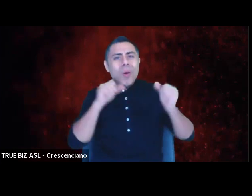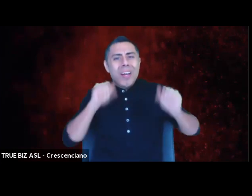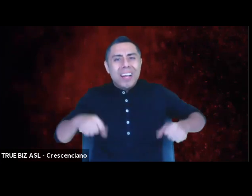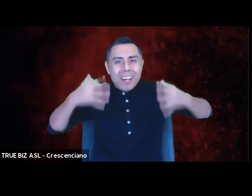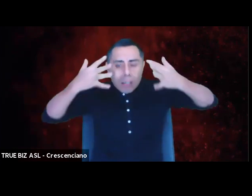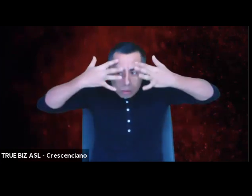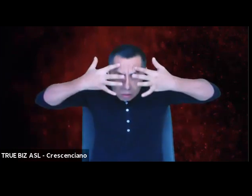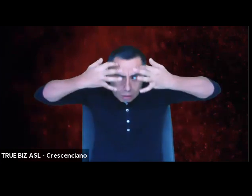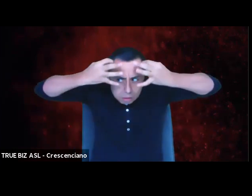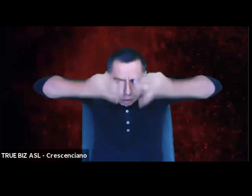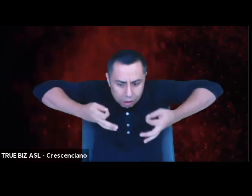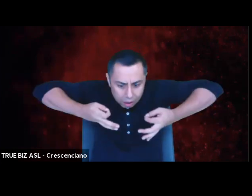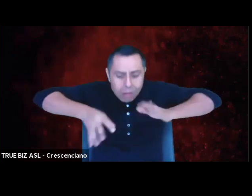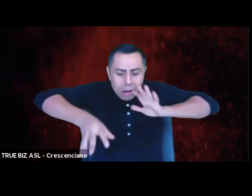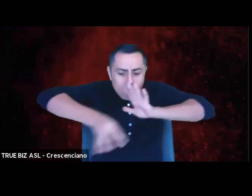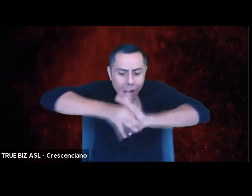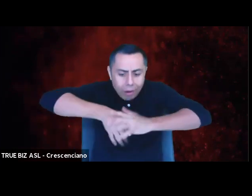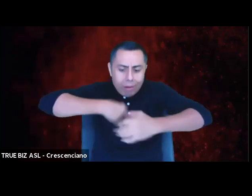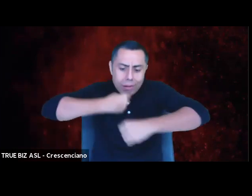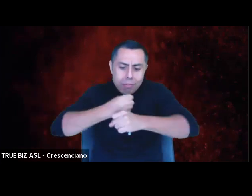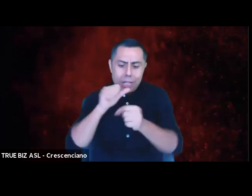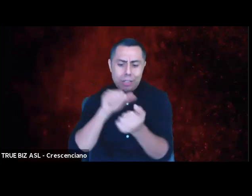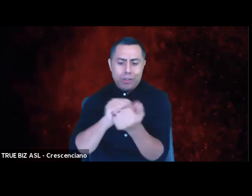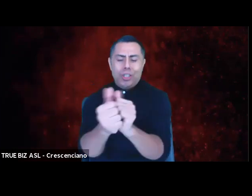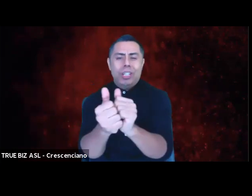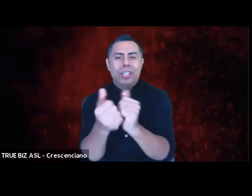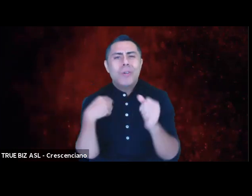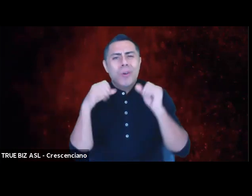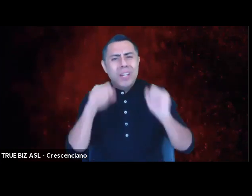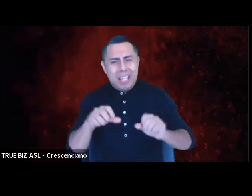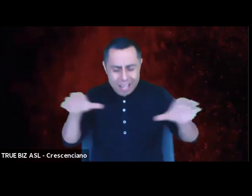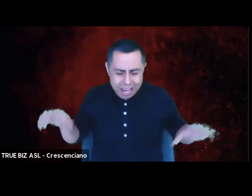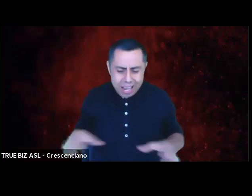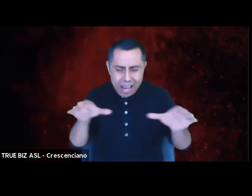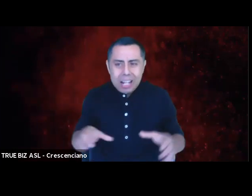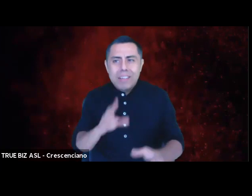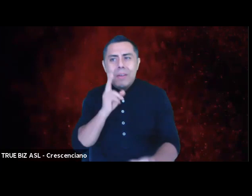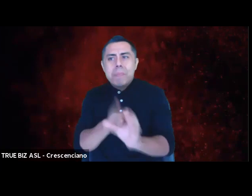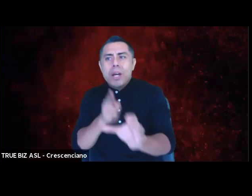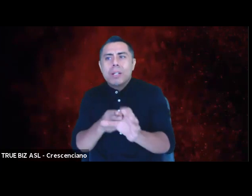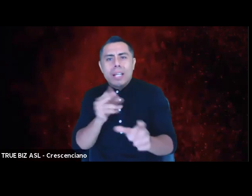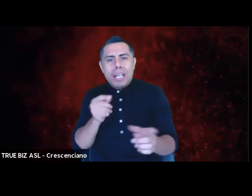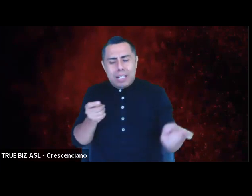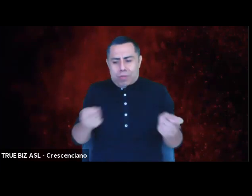We can actively participate in and direct, to an extent, our own evolution.